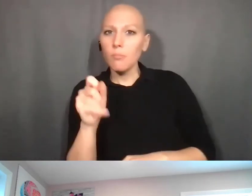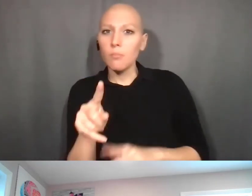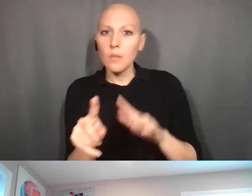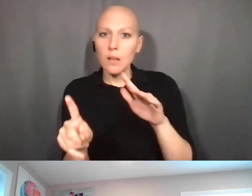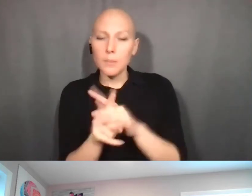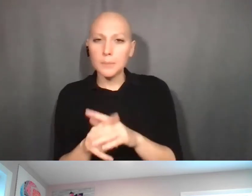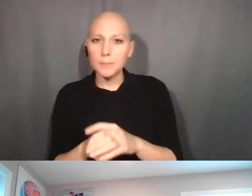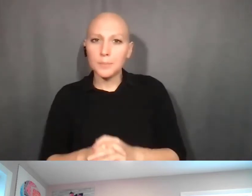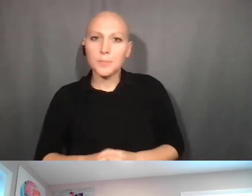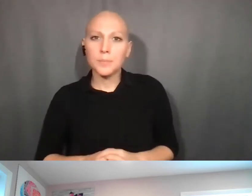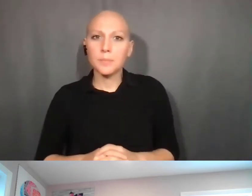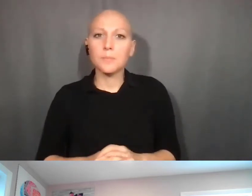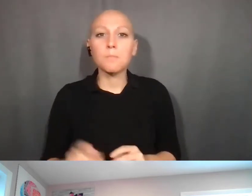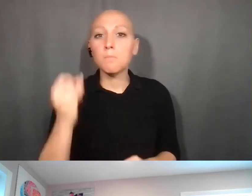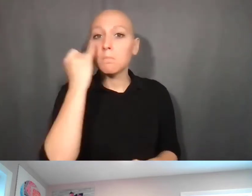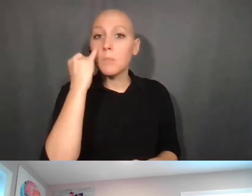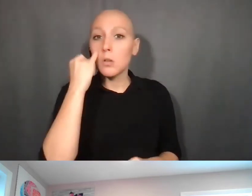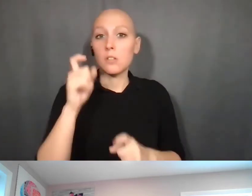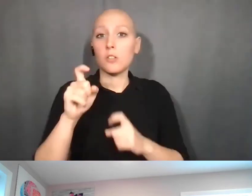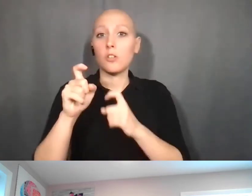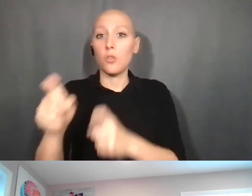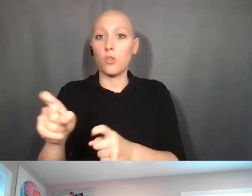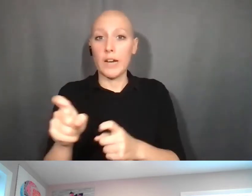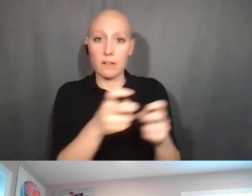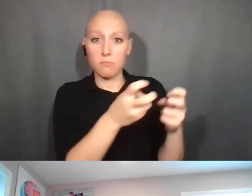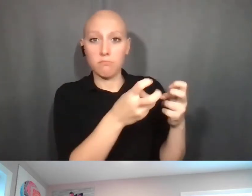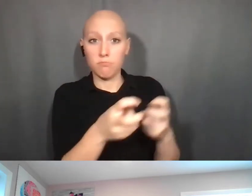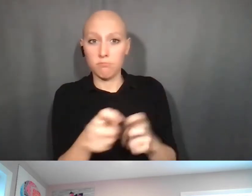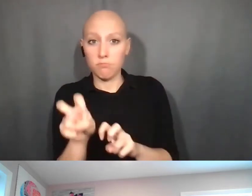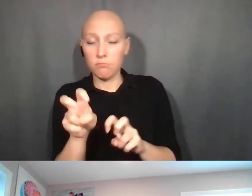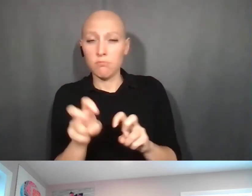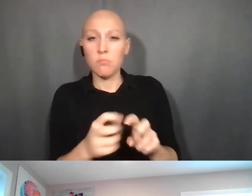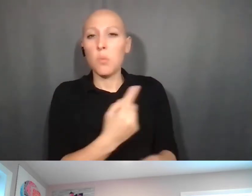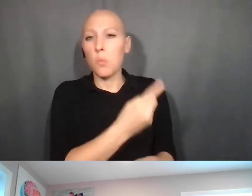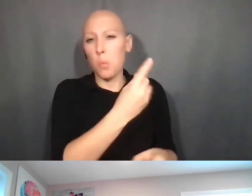If a grant is transferring from one institution to another